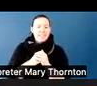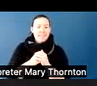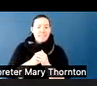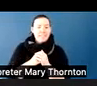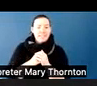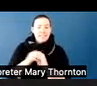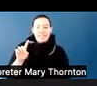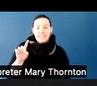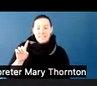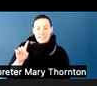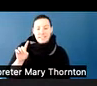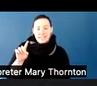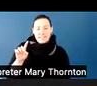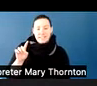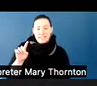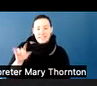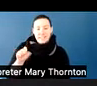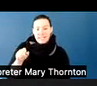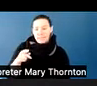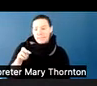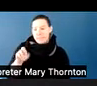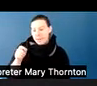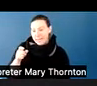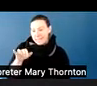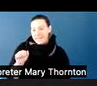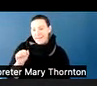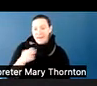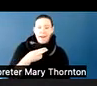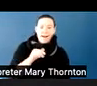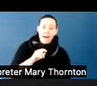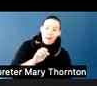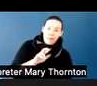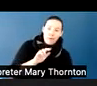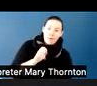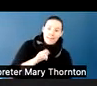And that is becoming more common to be sort of included under this umbrella.